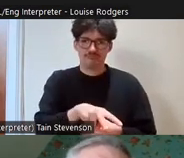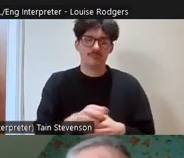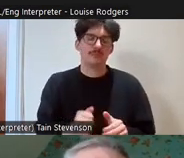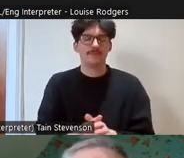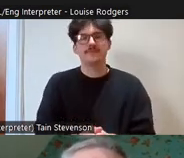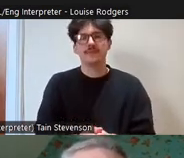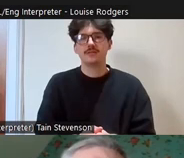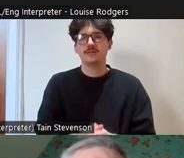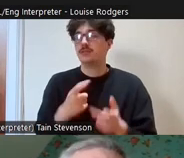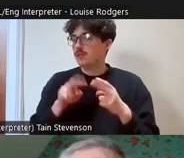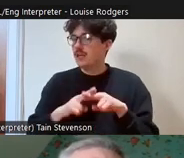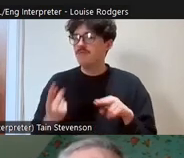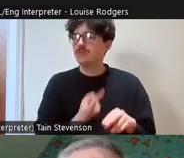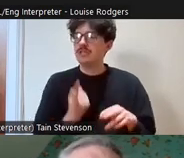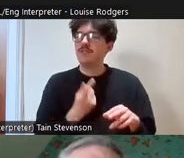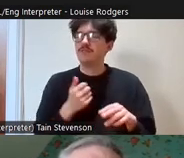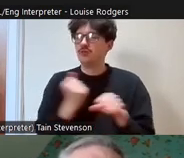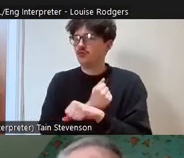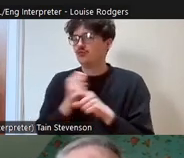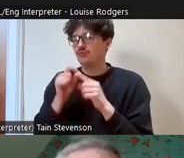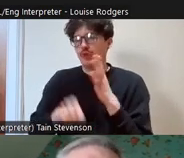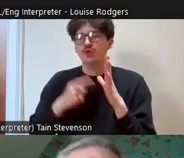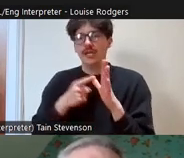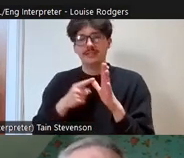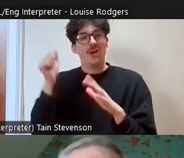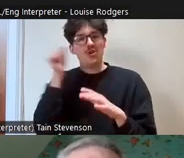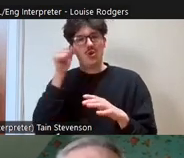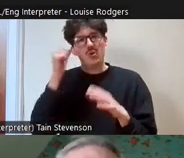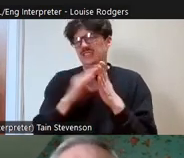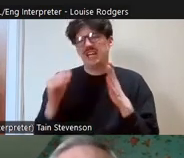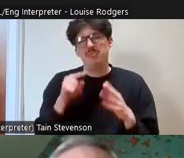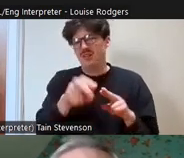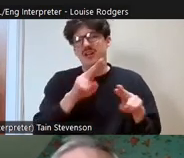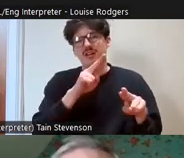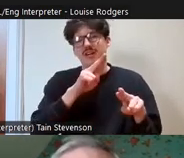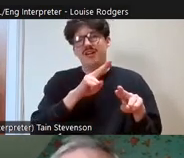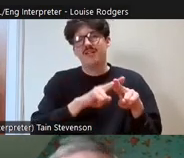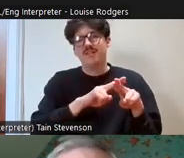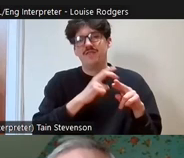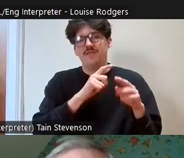dealing with some of the projects we know that are in Ferguslie in Paisley and that they know that,